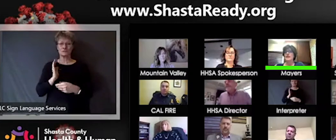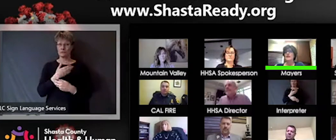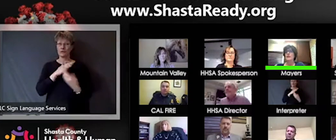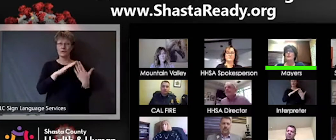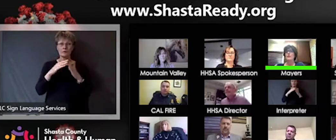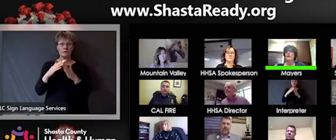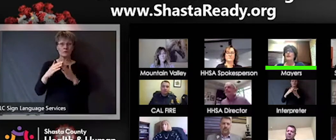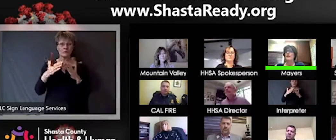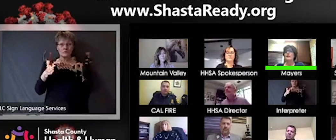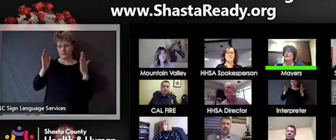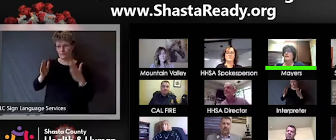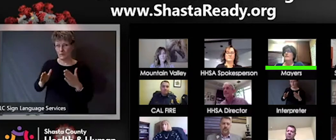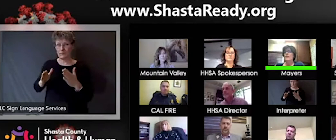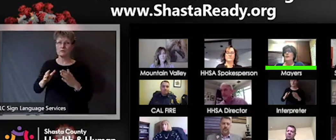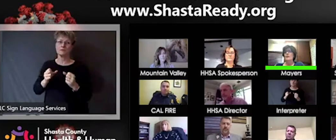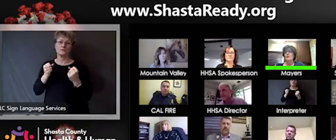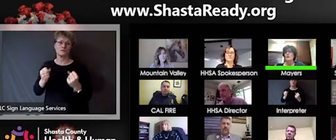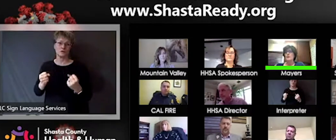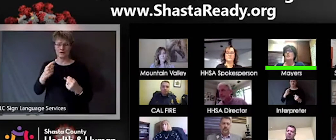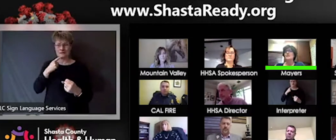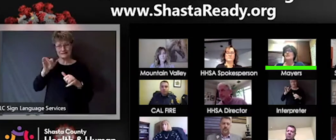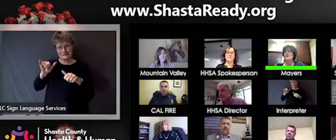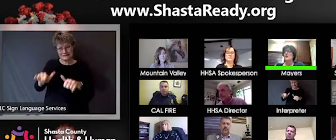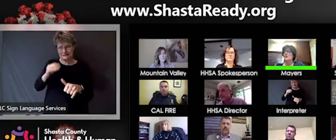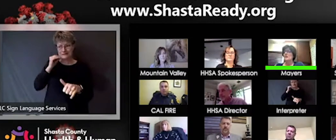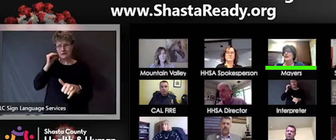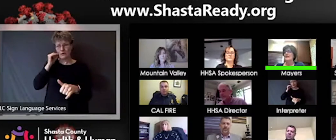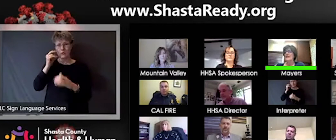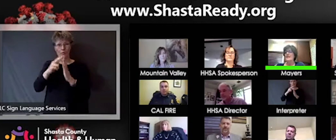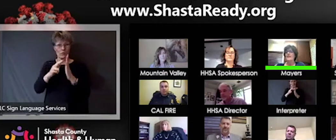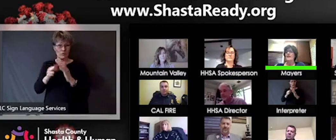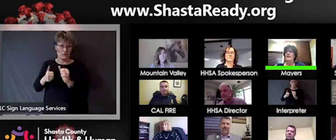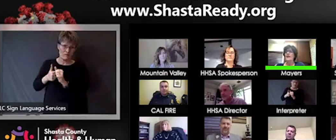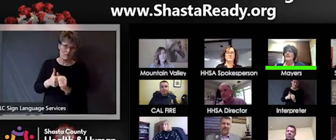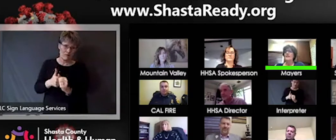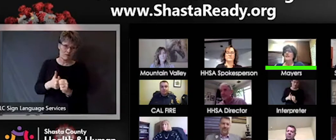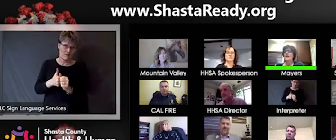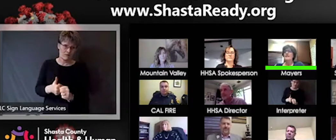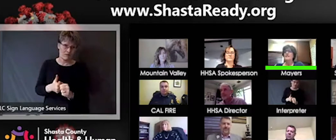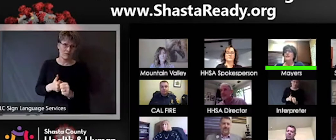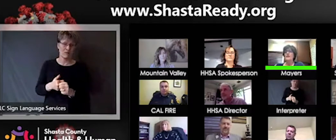at home and follow the rules, so we're working on that a lot. And then as far as